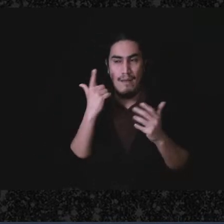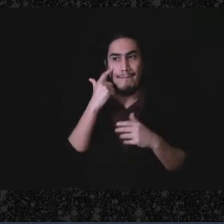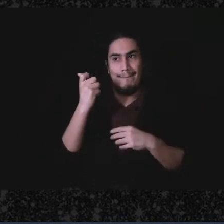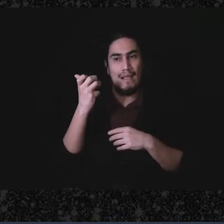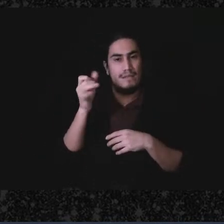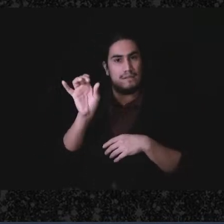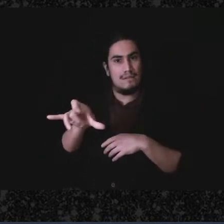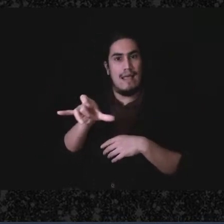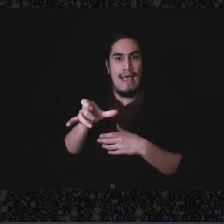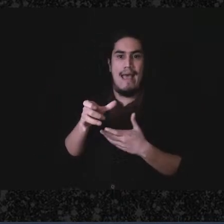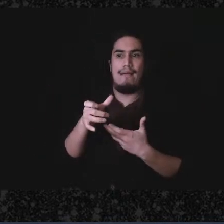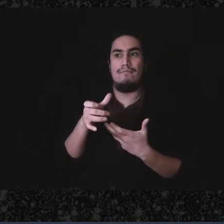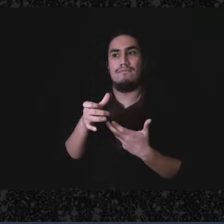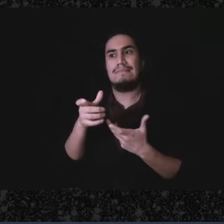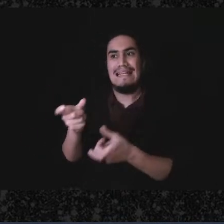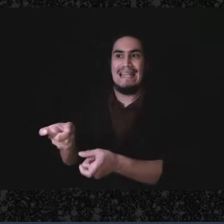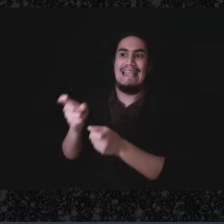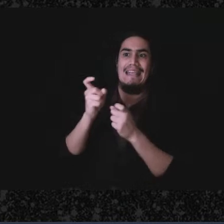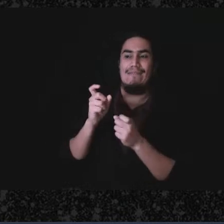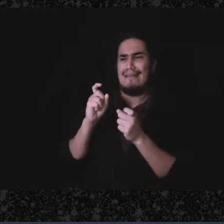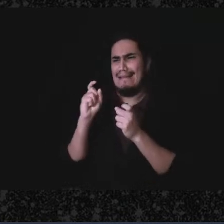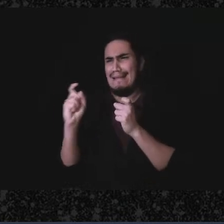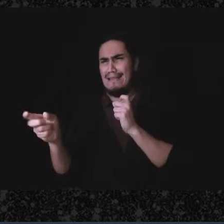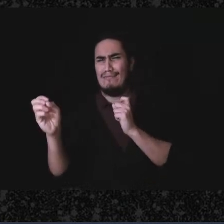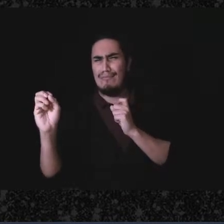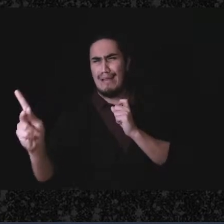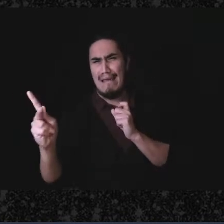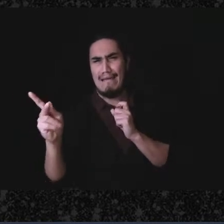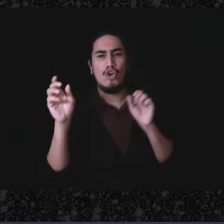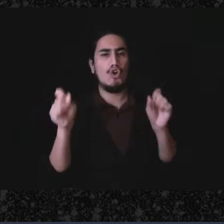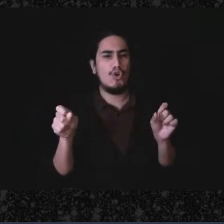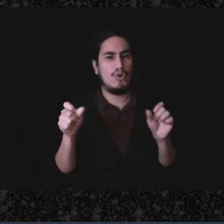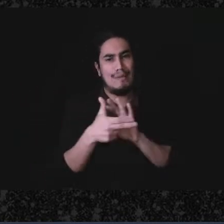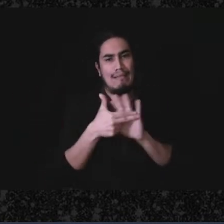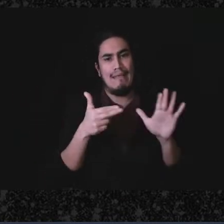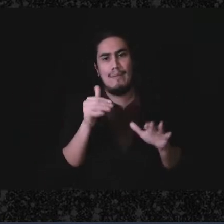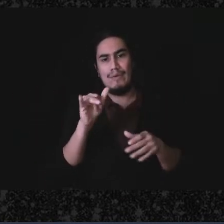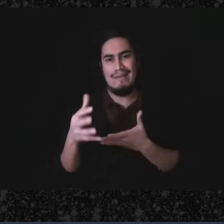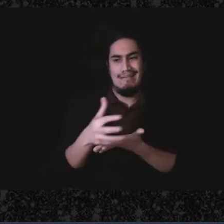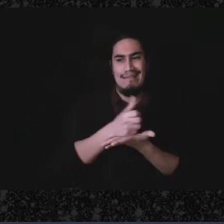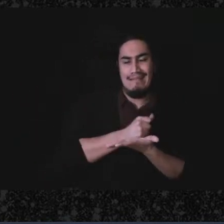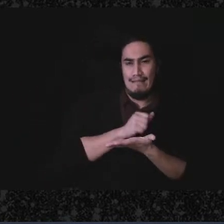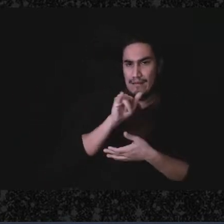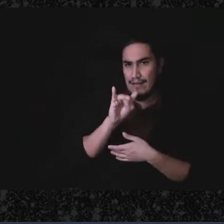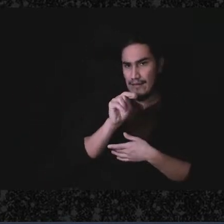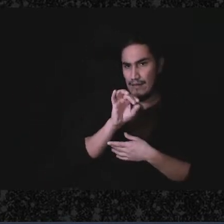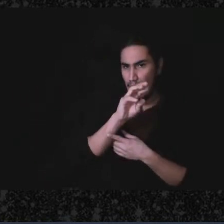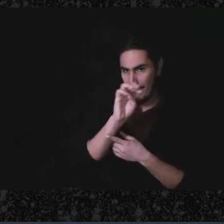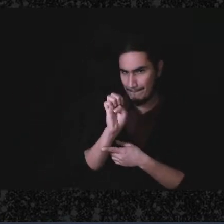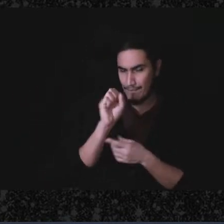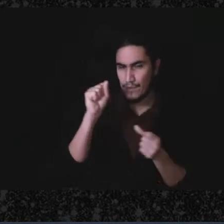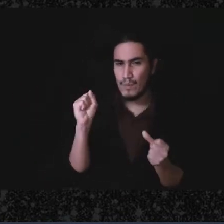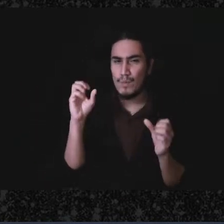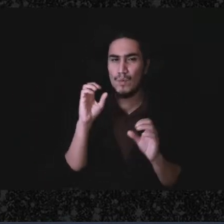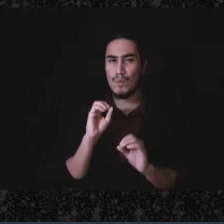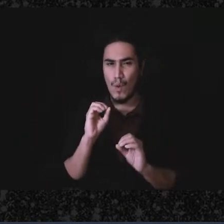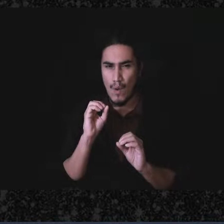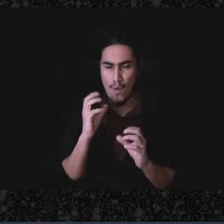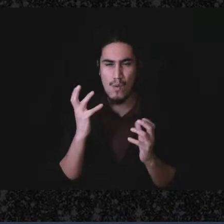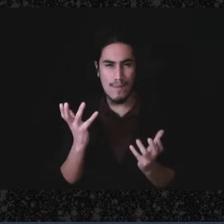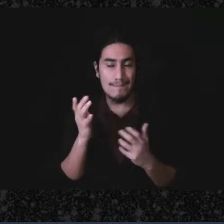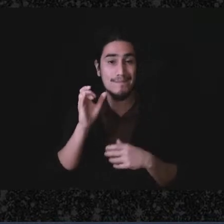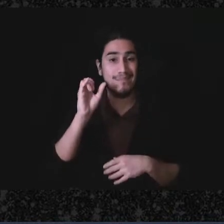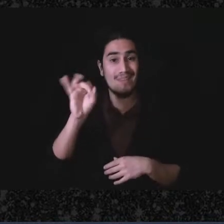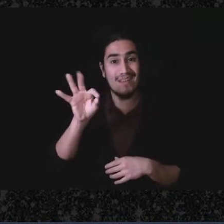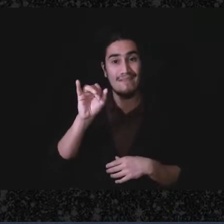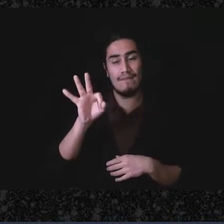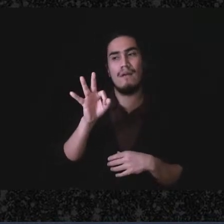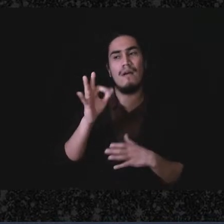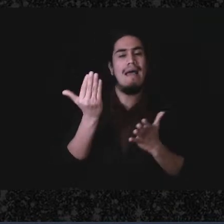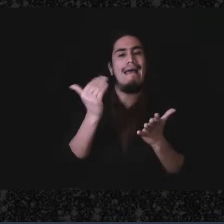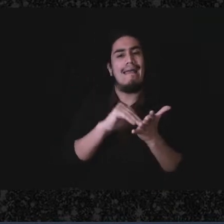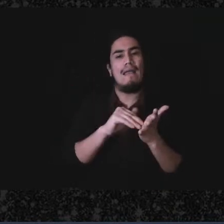a gift and part of it may be considered income. So, if-if the main thing is if at the time the